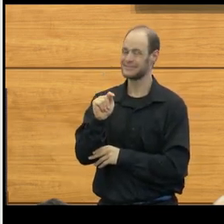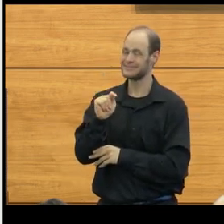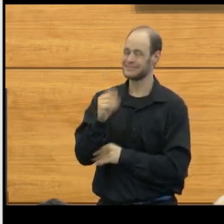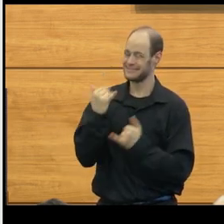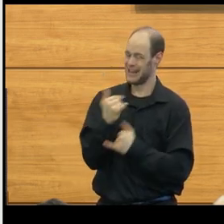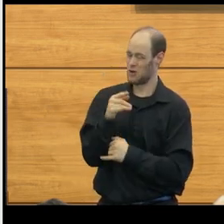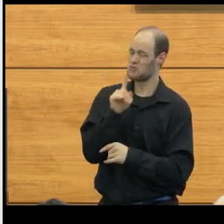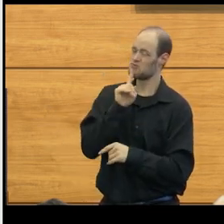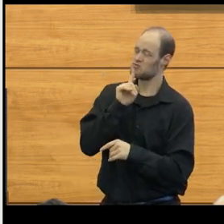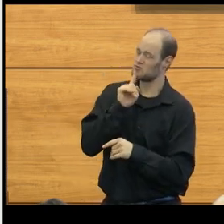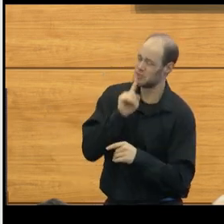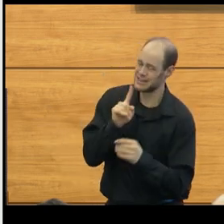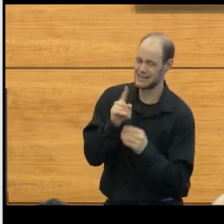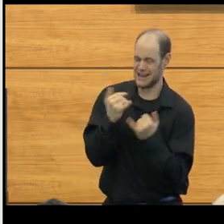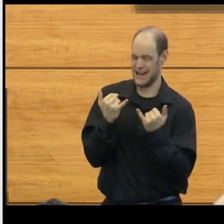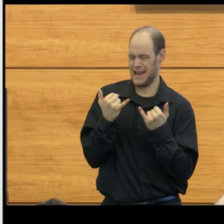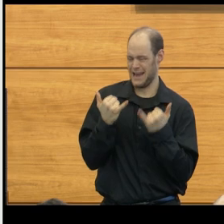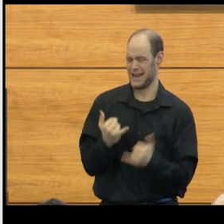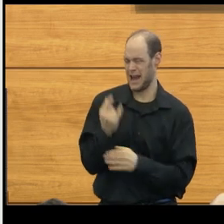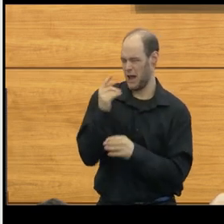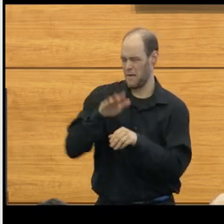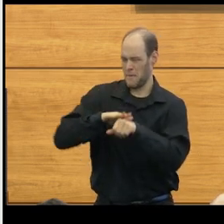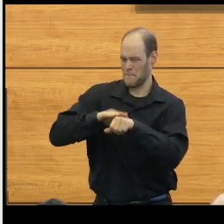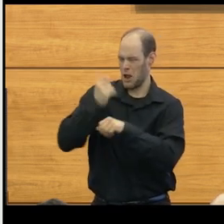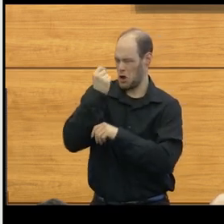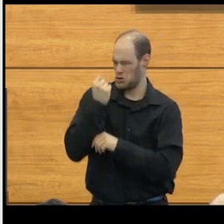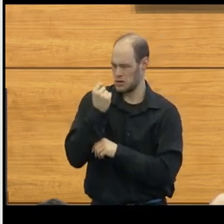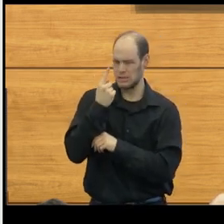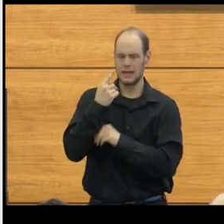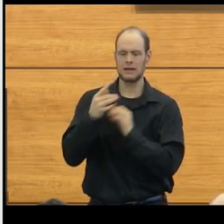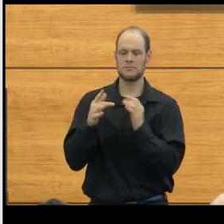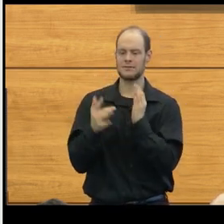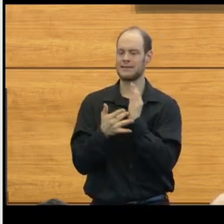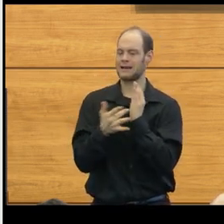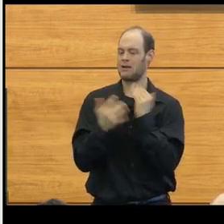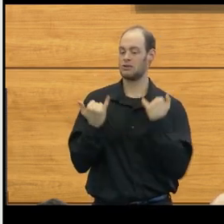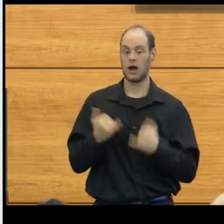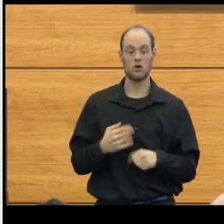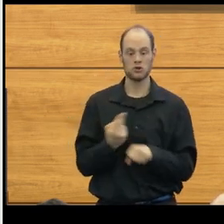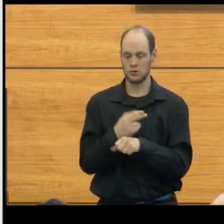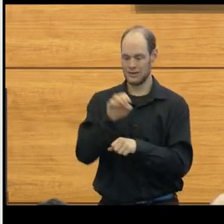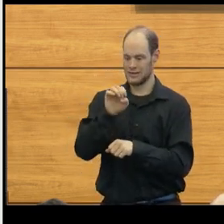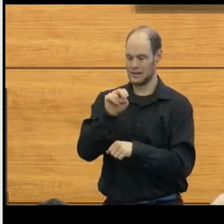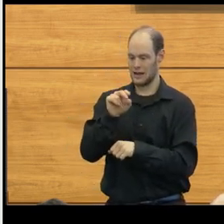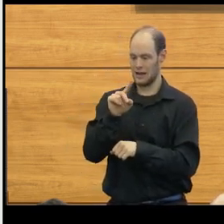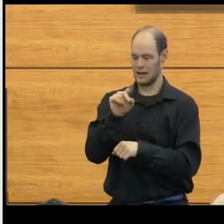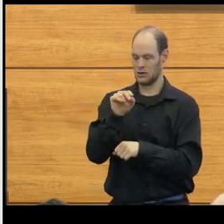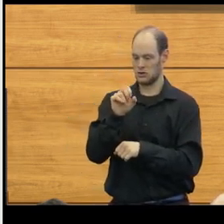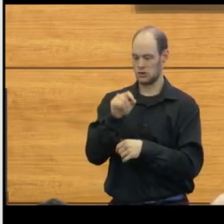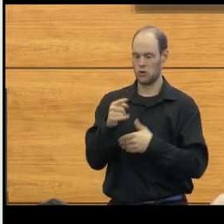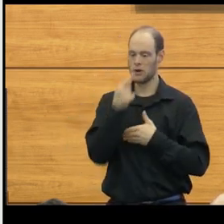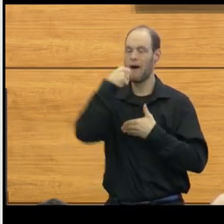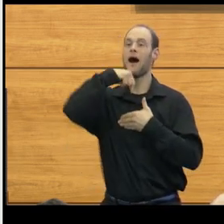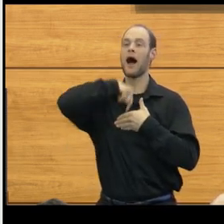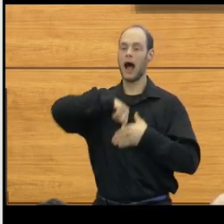to understand even more the technology that's available to us. Using an endoscope, we now can create passages